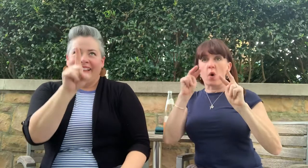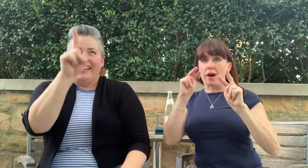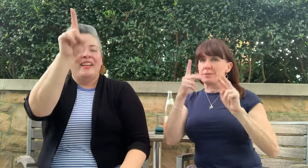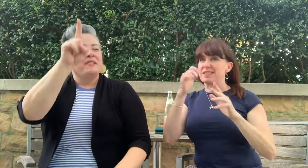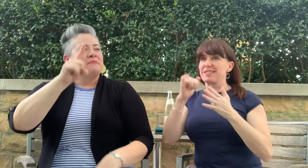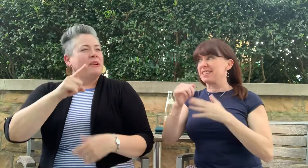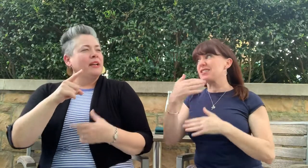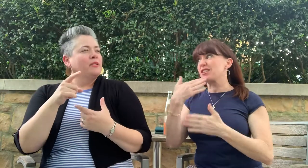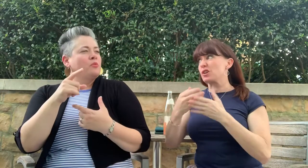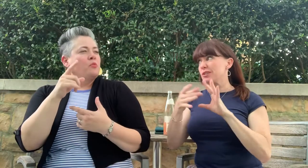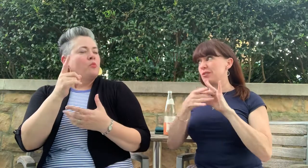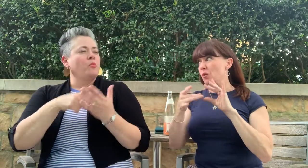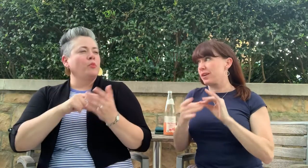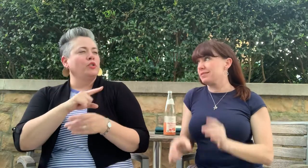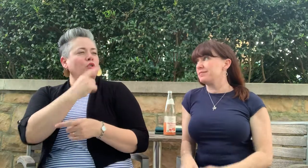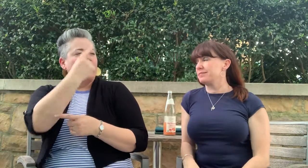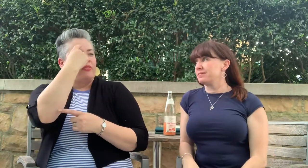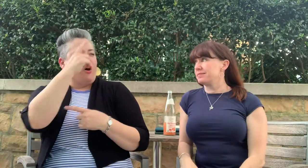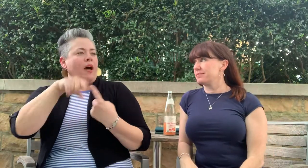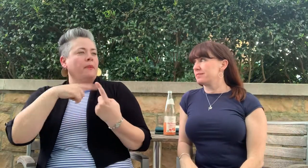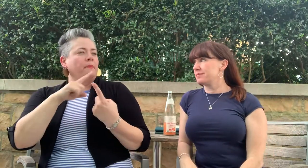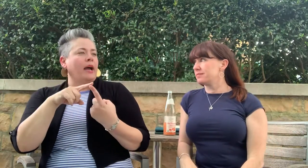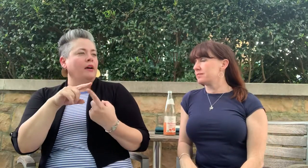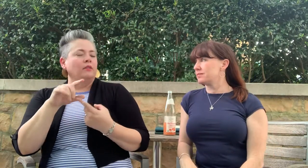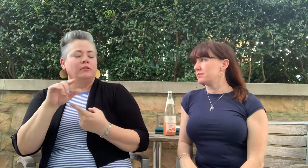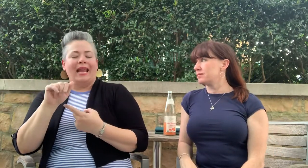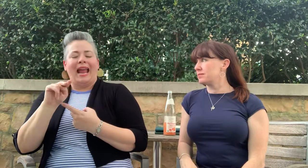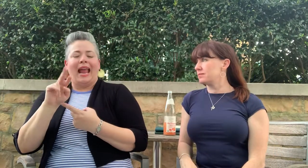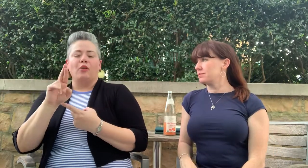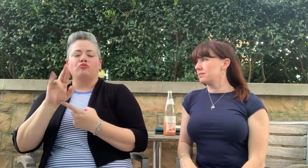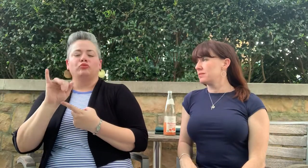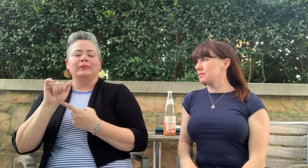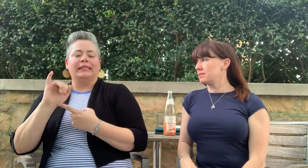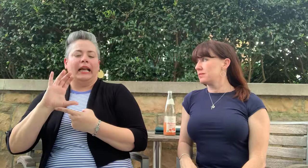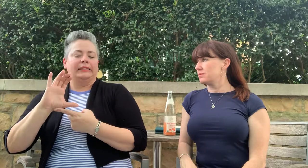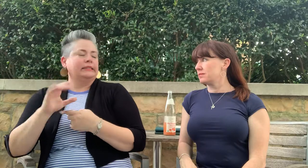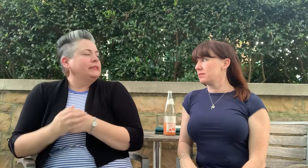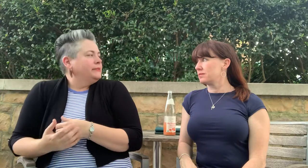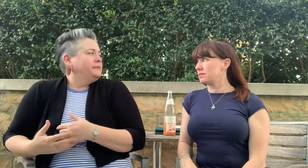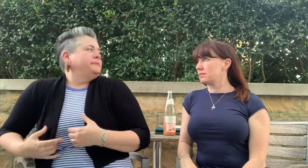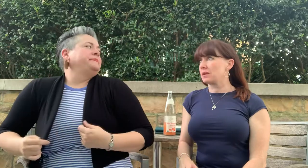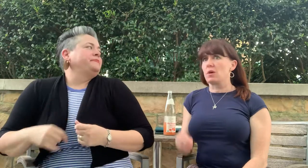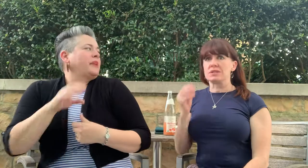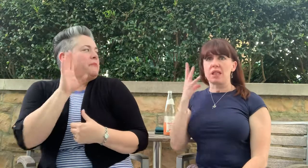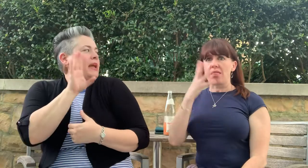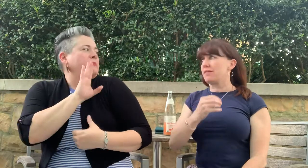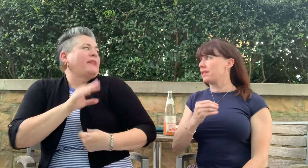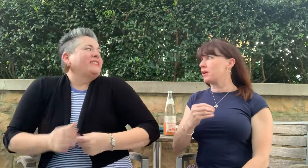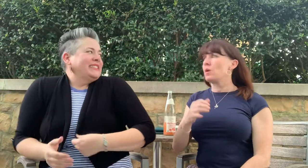funny story "our hike through smelly marshes to ruins"! What did you think of An Riasc?